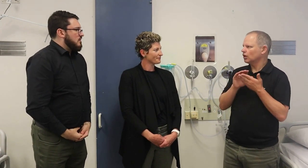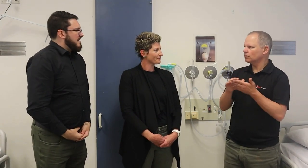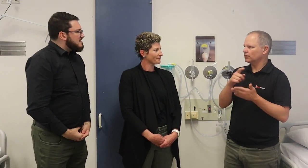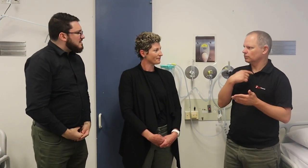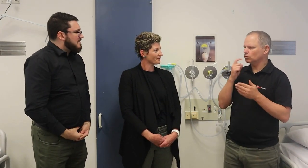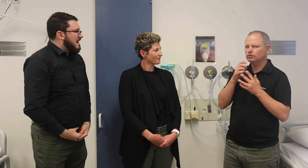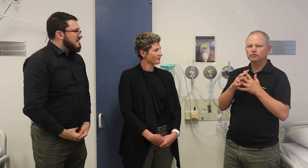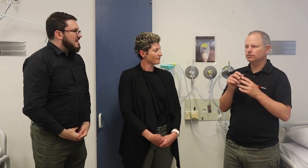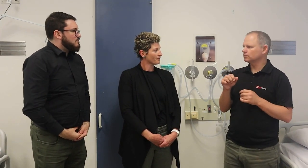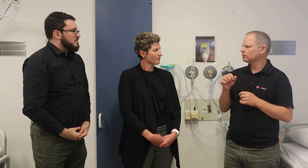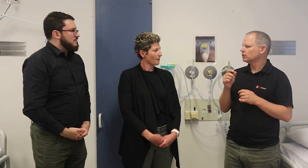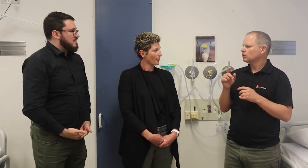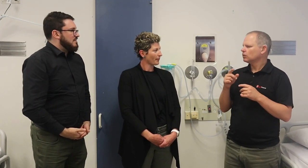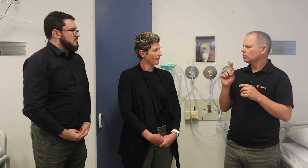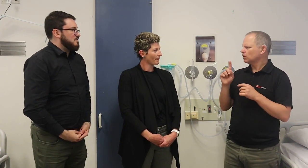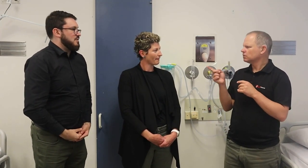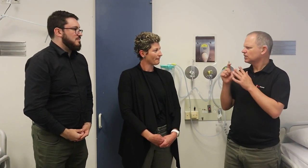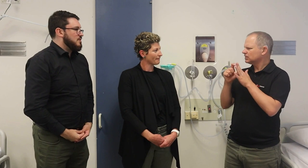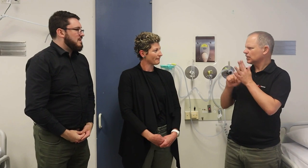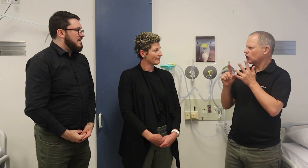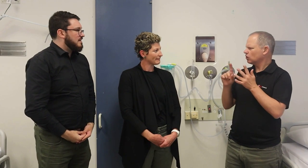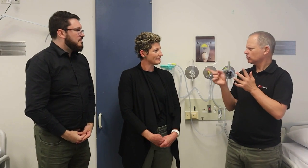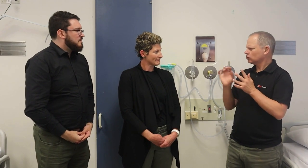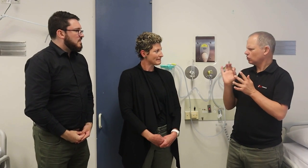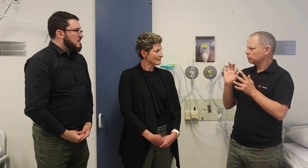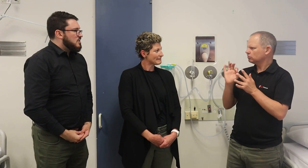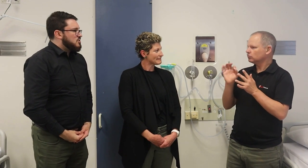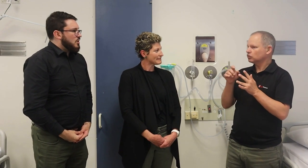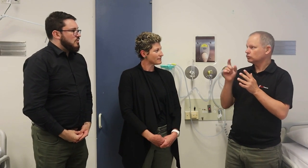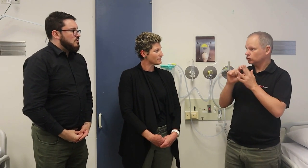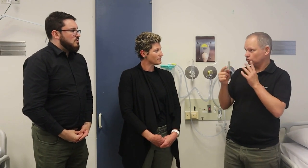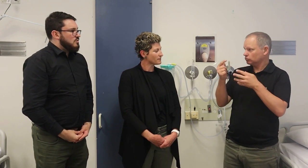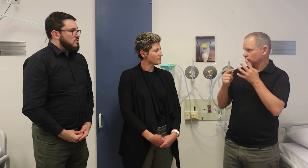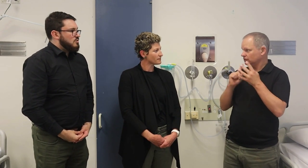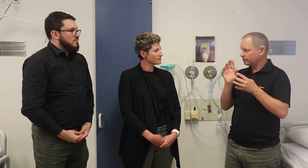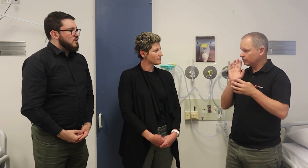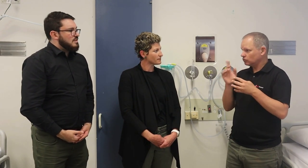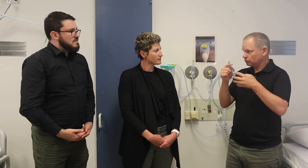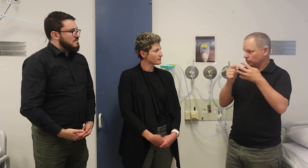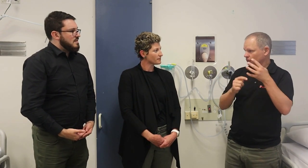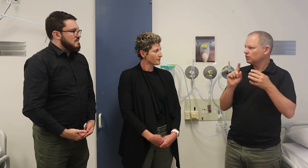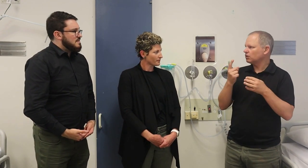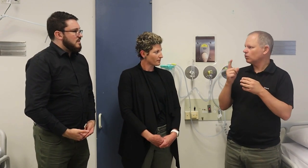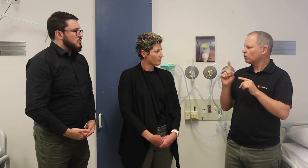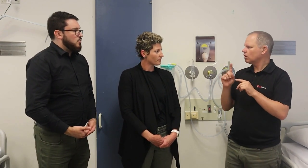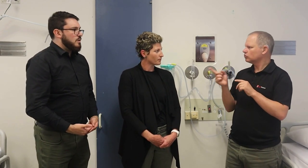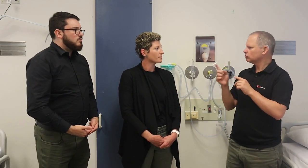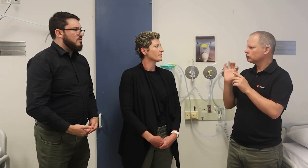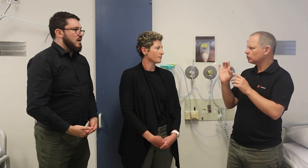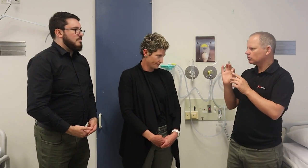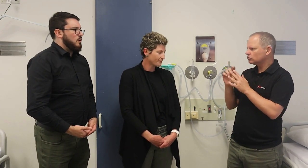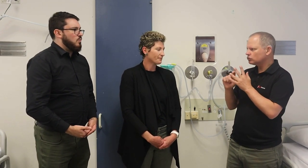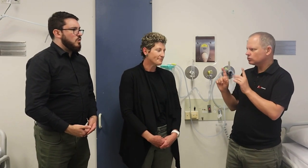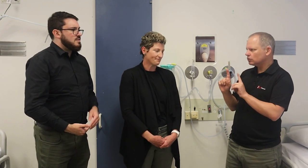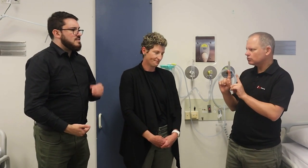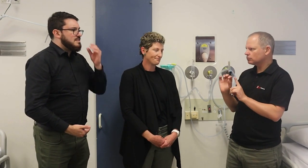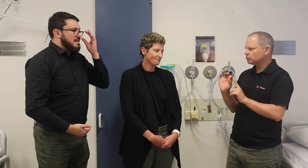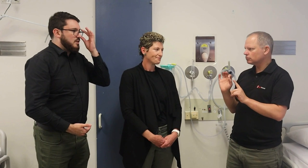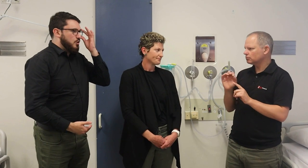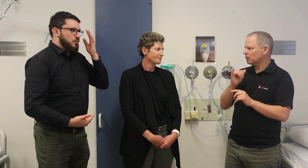I think that would be really valuable for the community. So, you've got the list of things that you will provide. But what does a DLO not do?